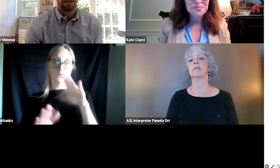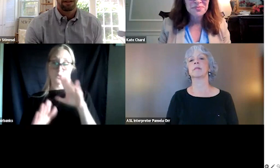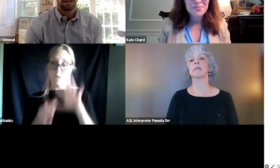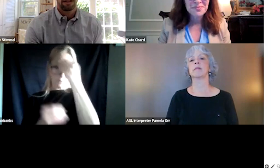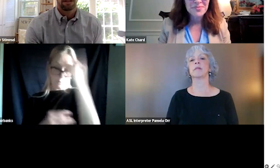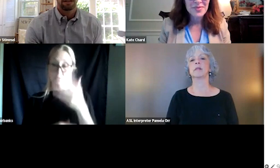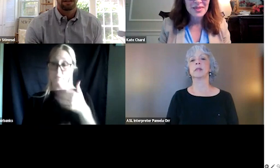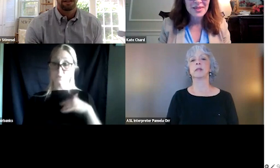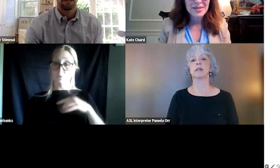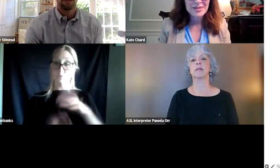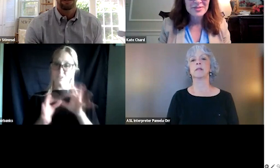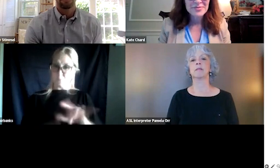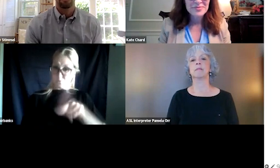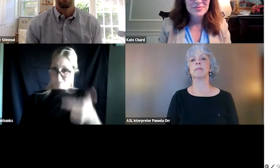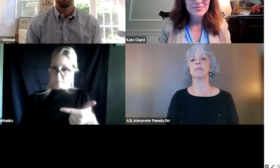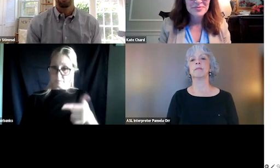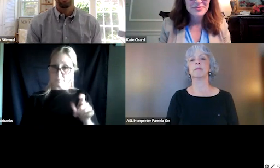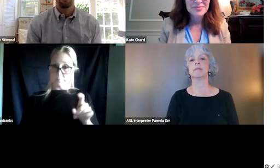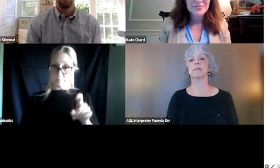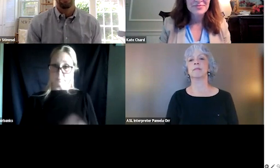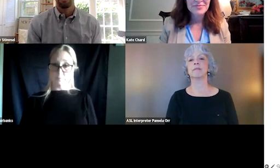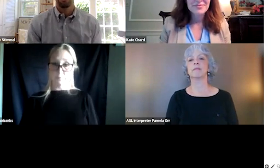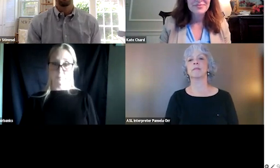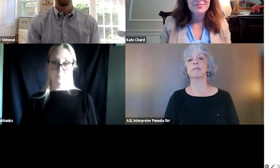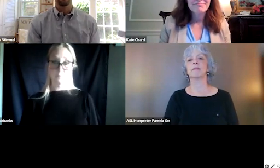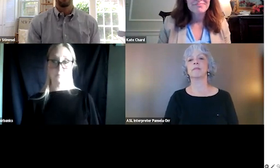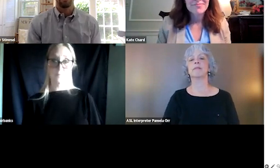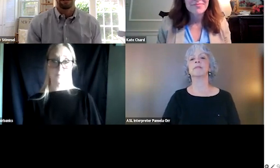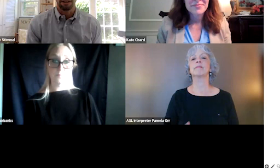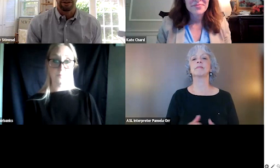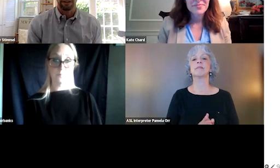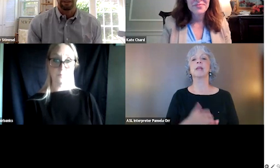Great. Thanks so much, Dr. Chard I really appreciate it. And one of the best things about this experience